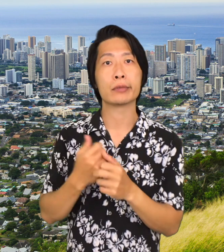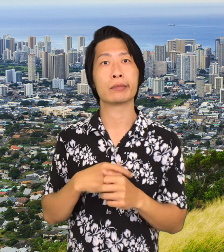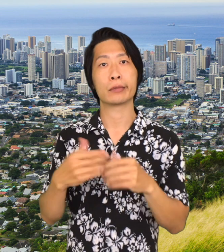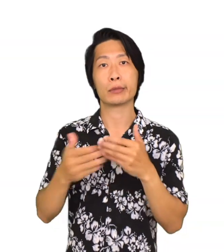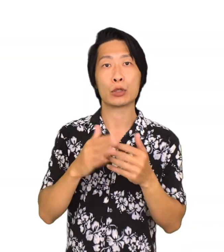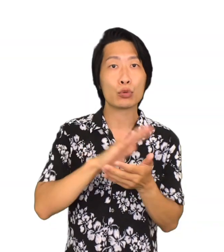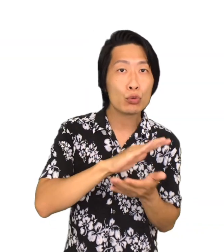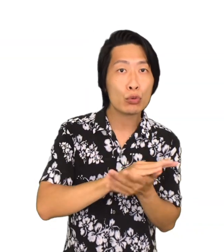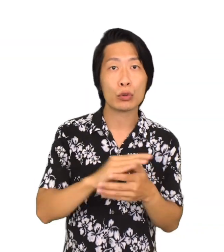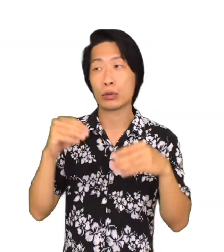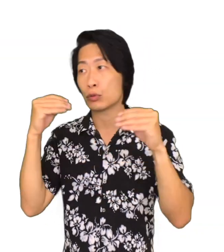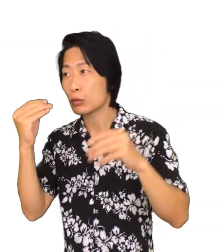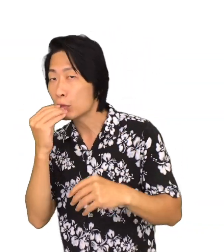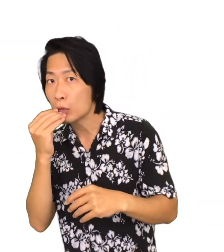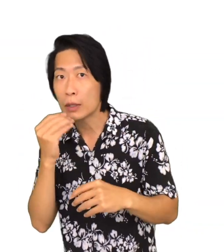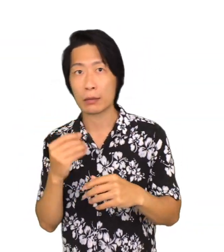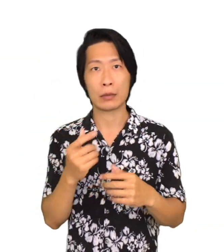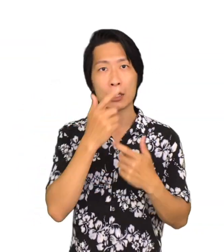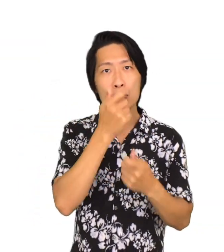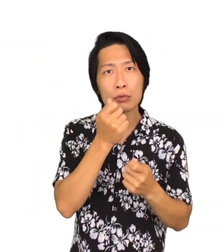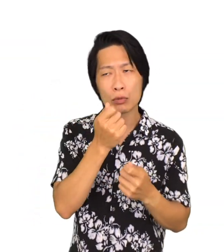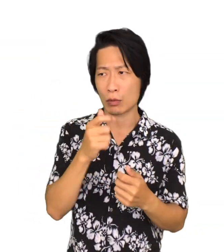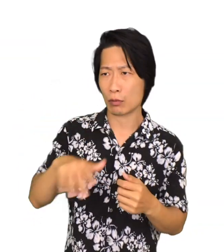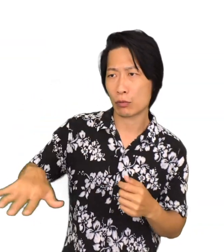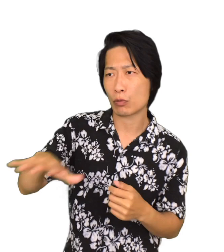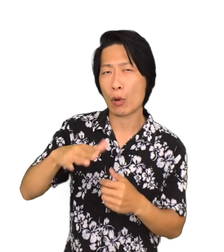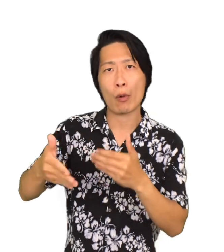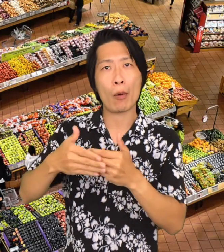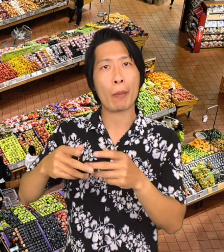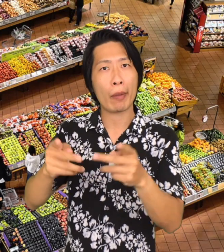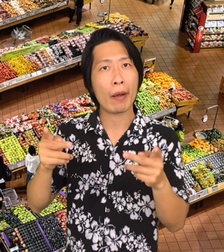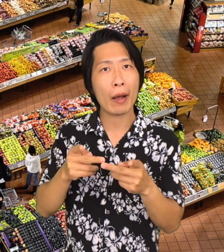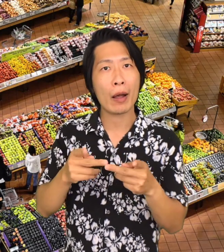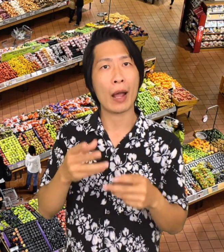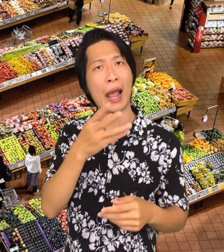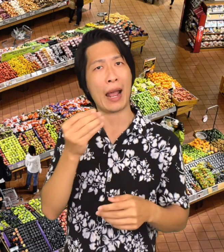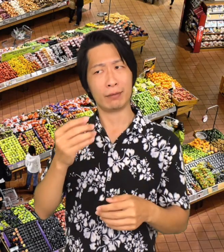traffic, nearby schools, supermarkets,